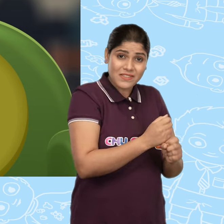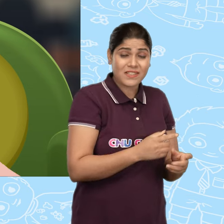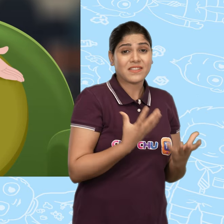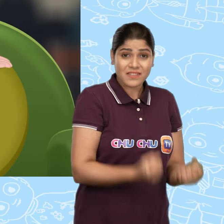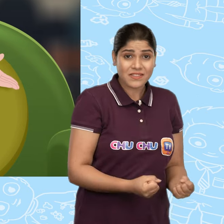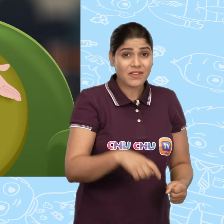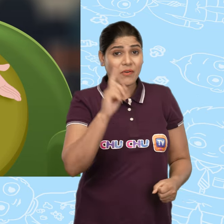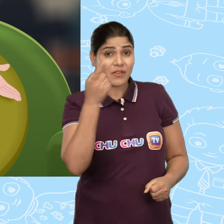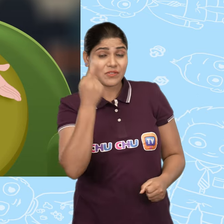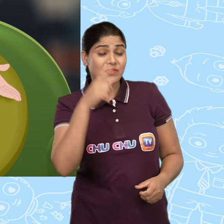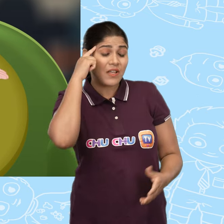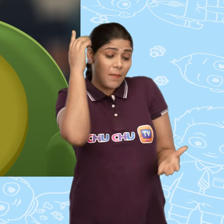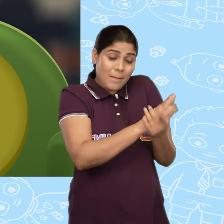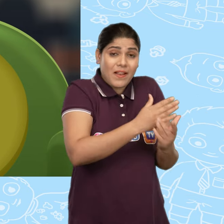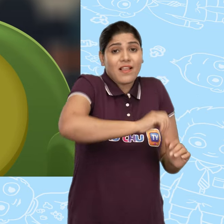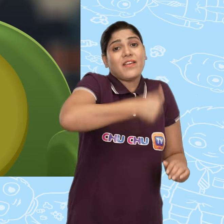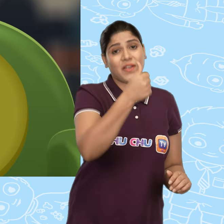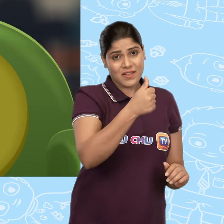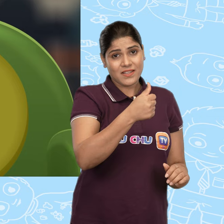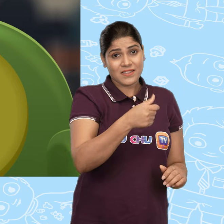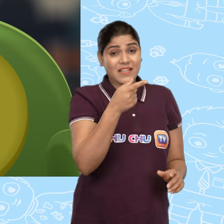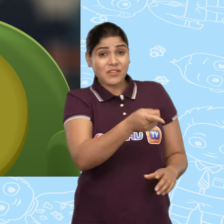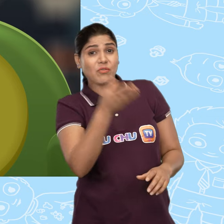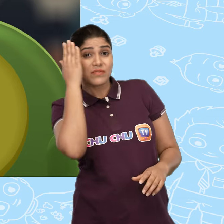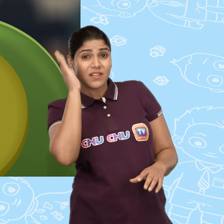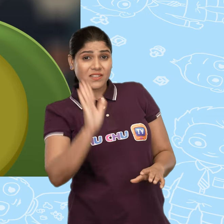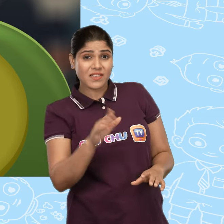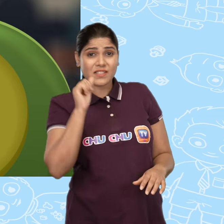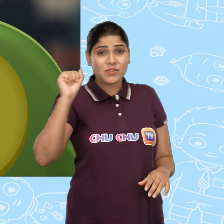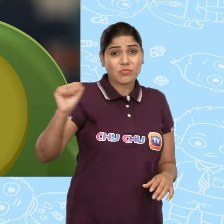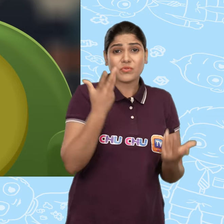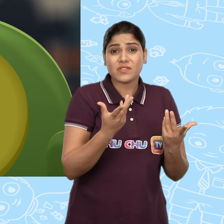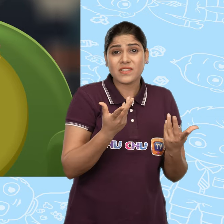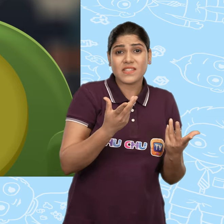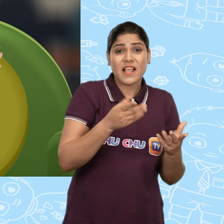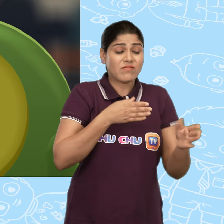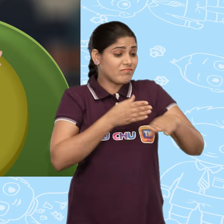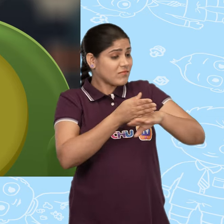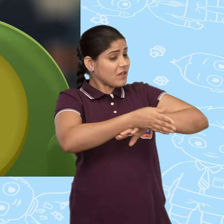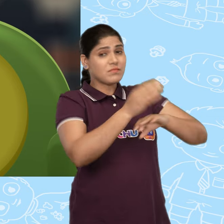you must first win its trust so that it knows you mean no harm.